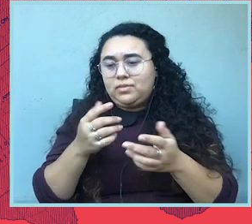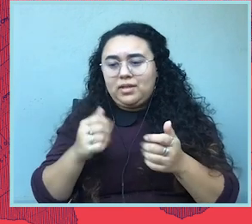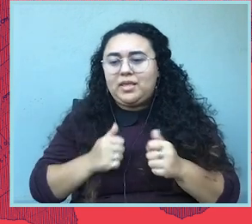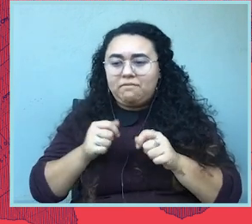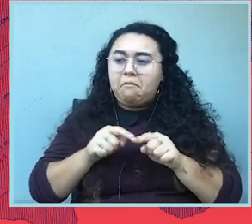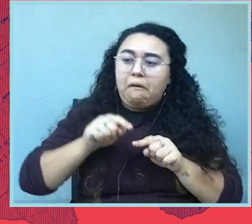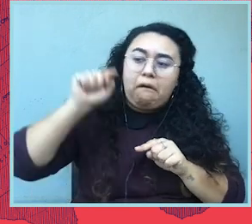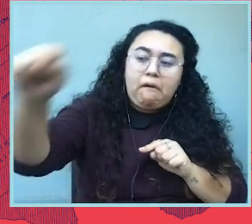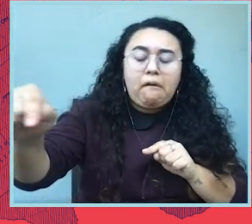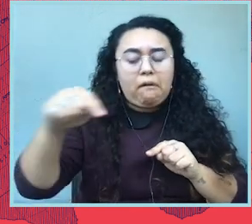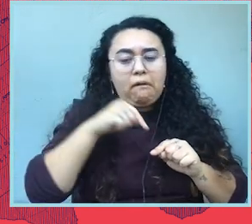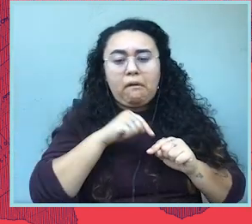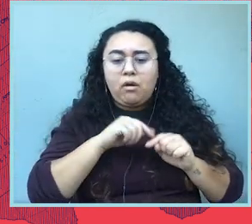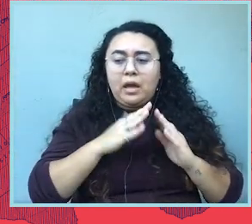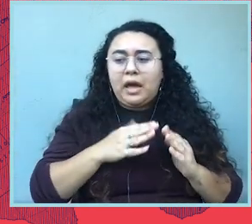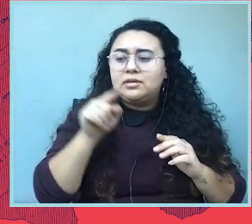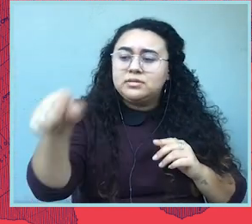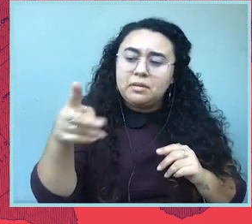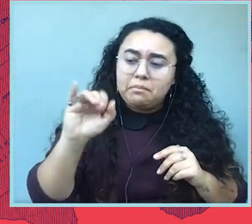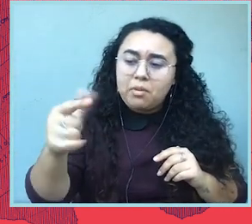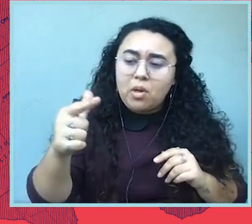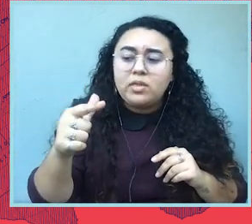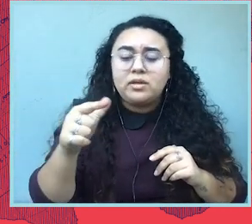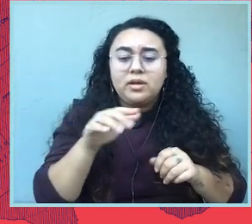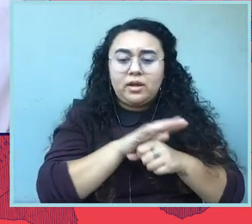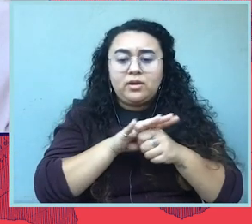a polling site, or who work far away from their polling site.